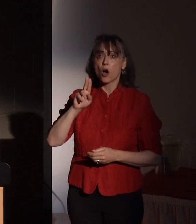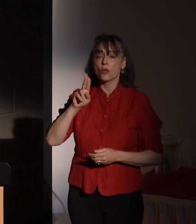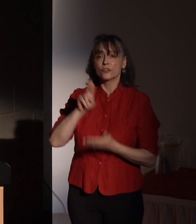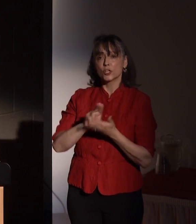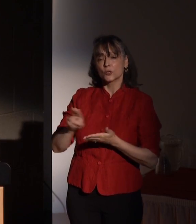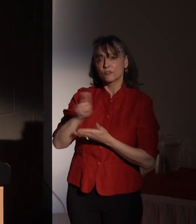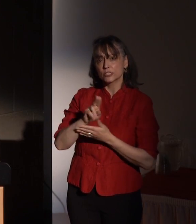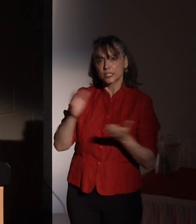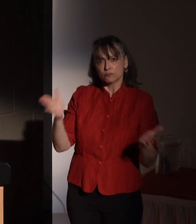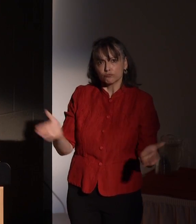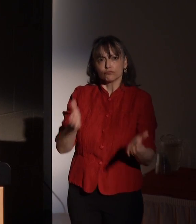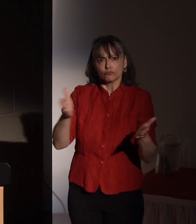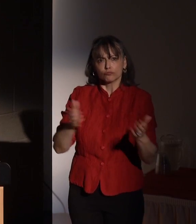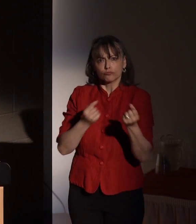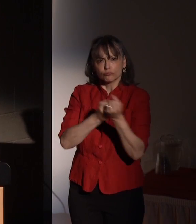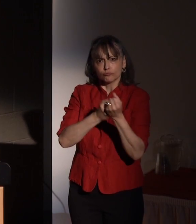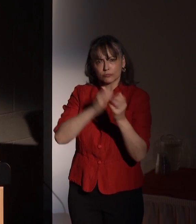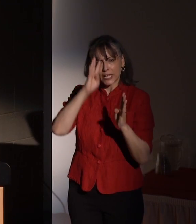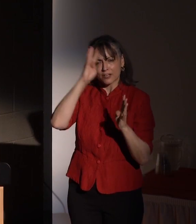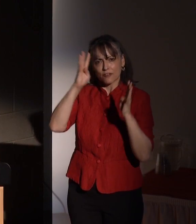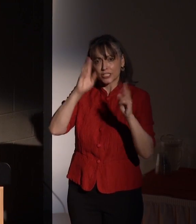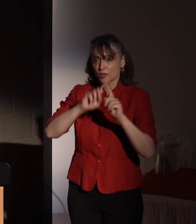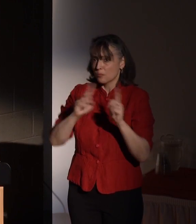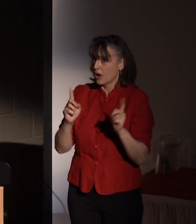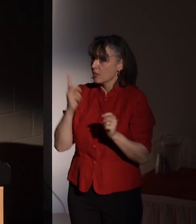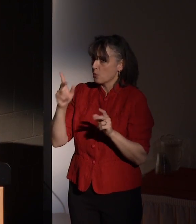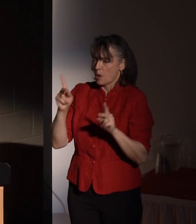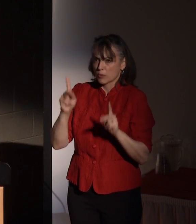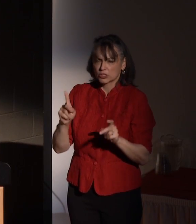innovation, I can think of no person more committed to making